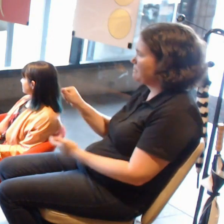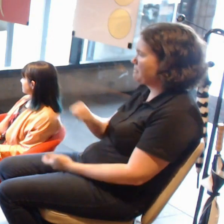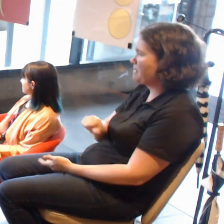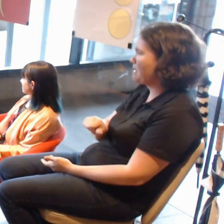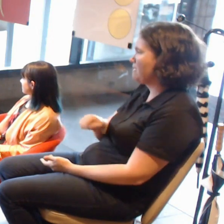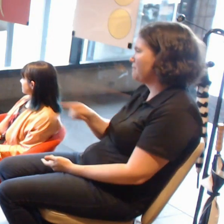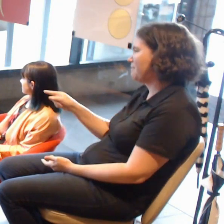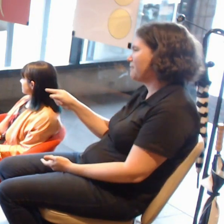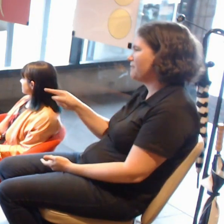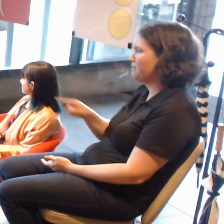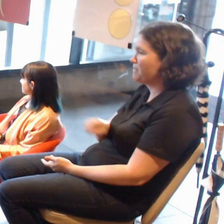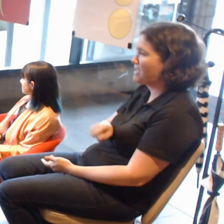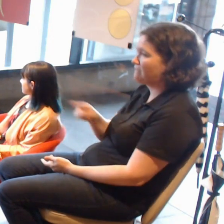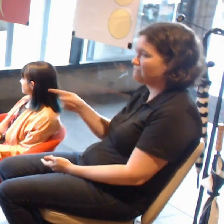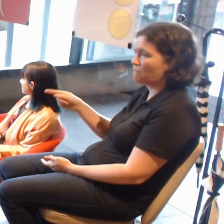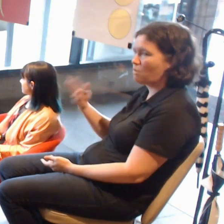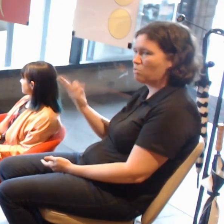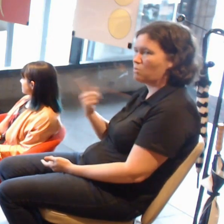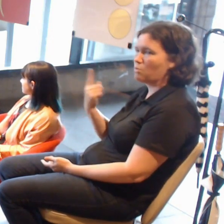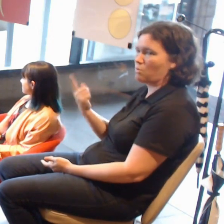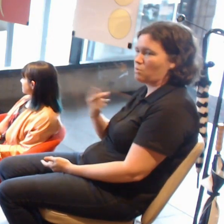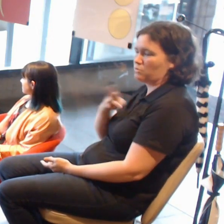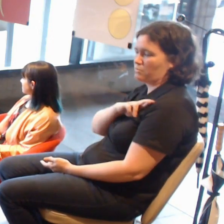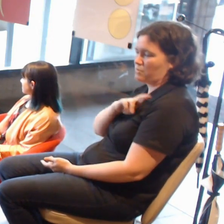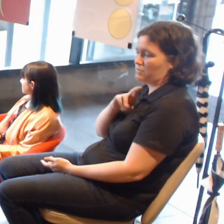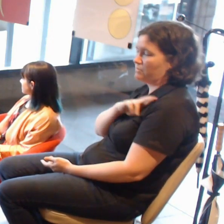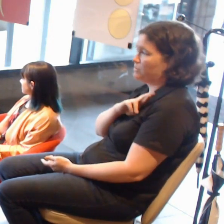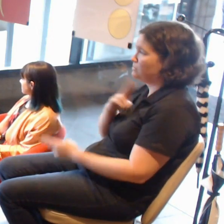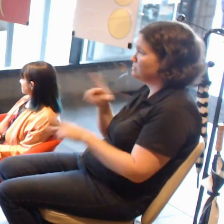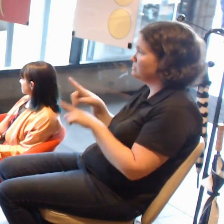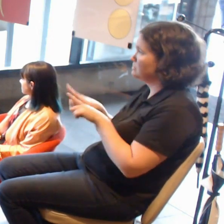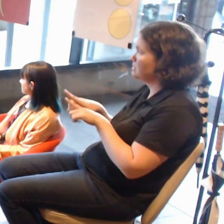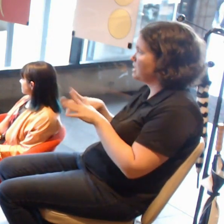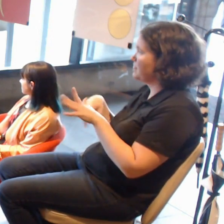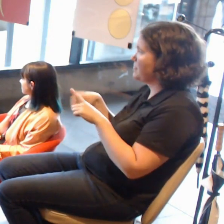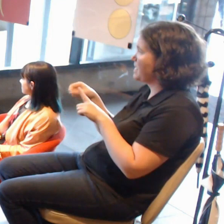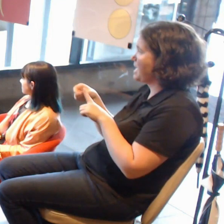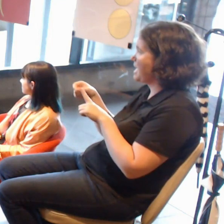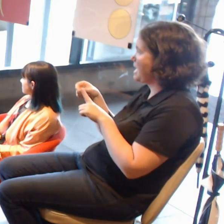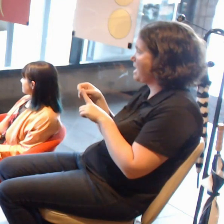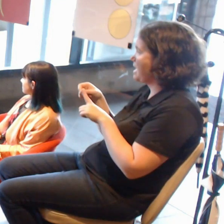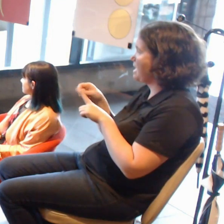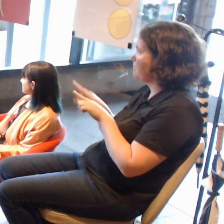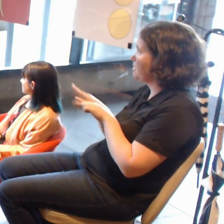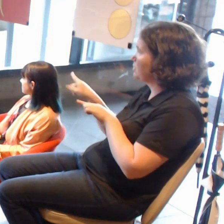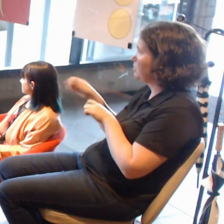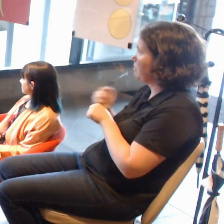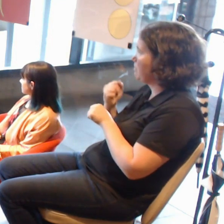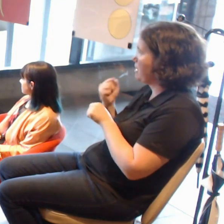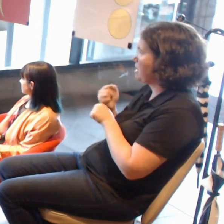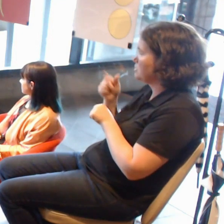For example, with an app that you can draw something in public space,